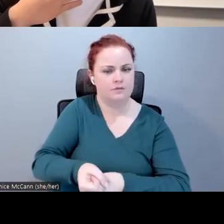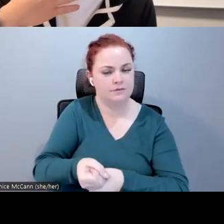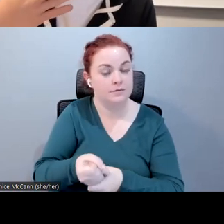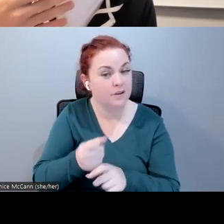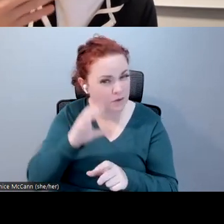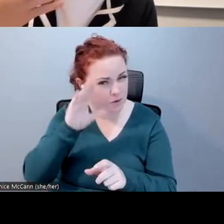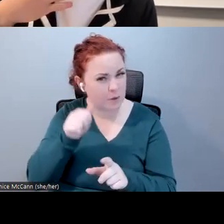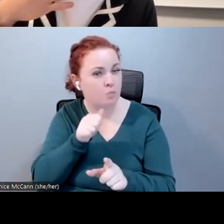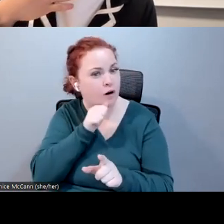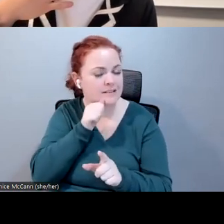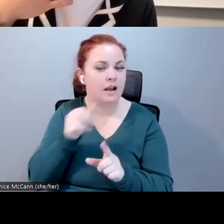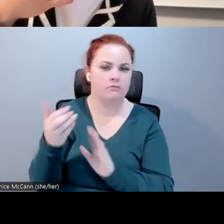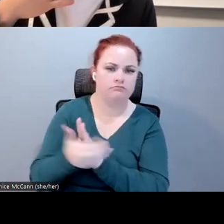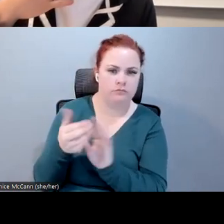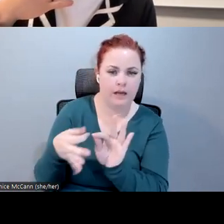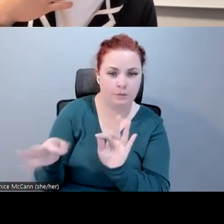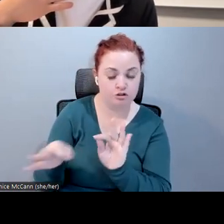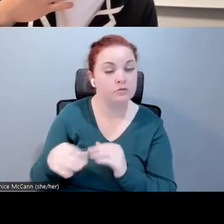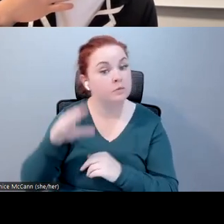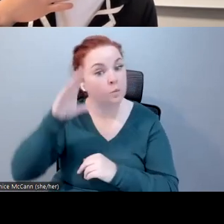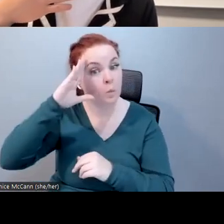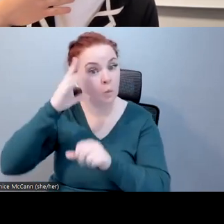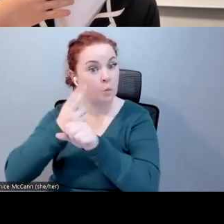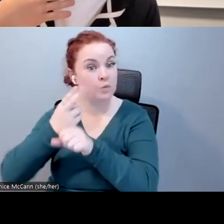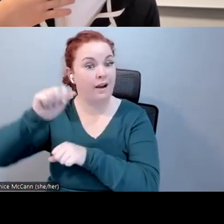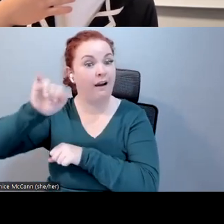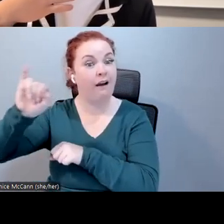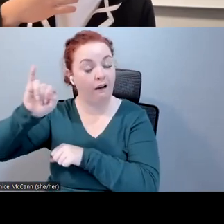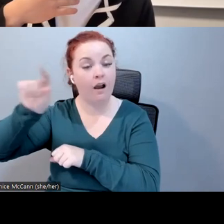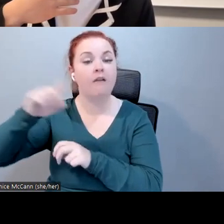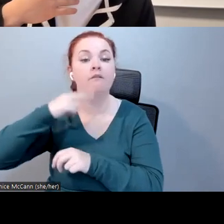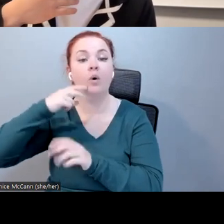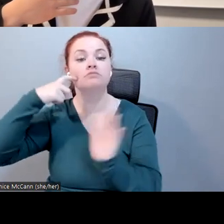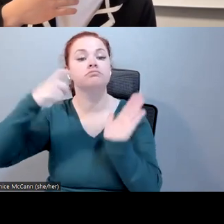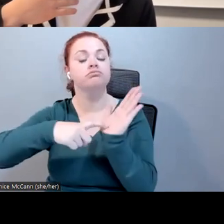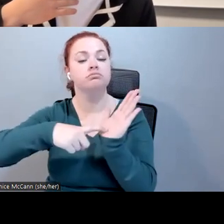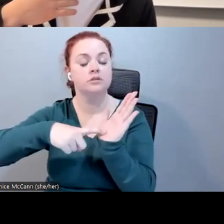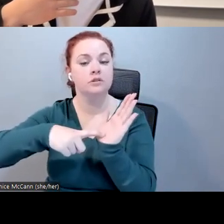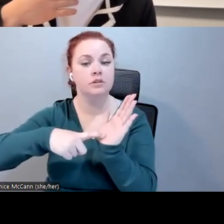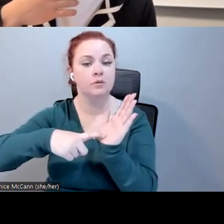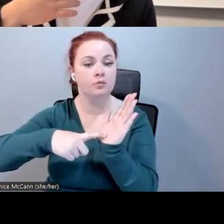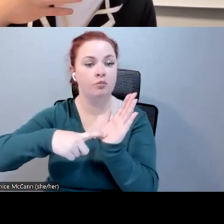Especially with the use of AI and voice recognition for